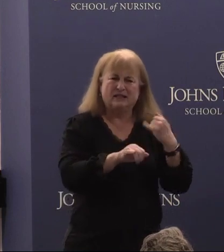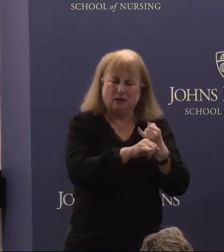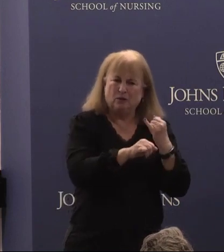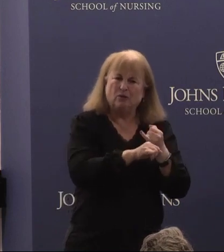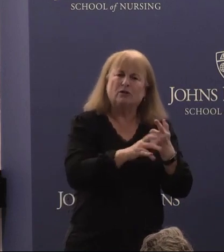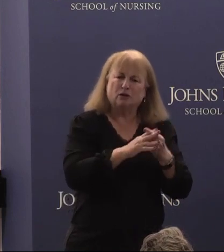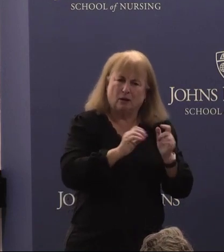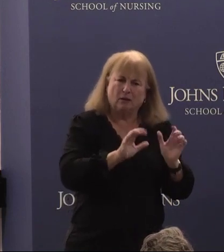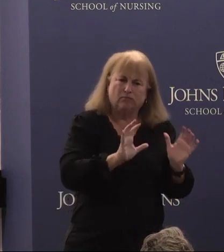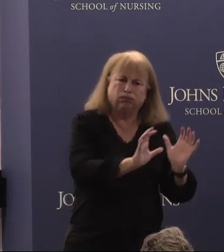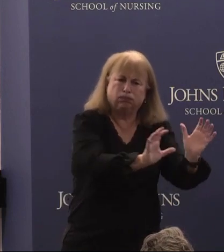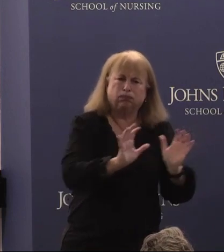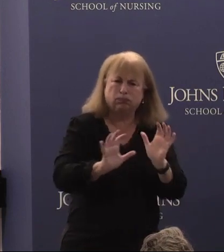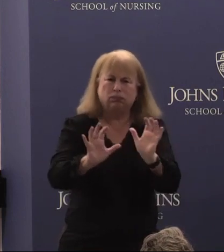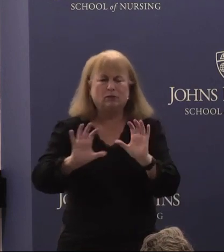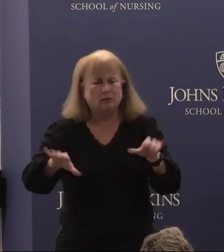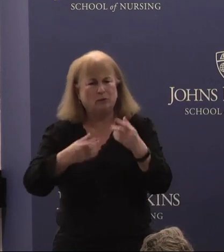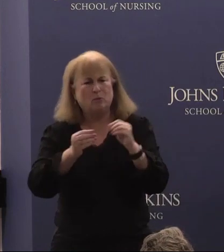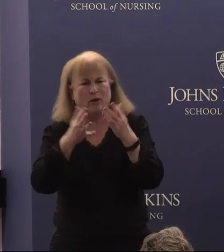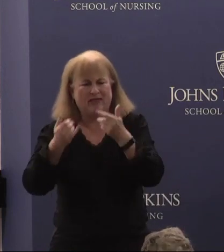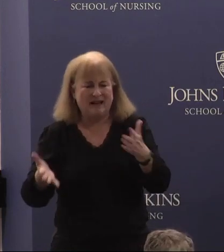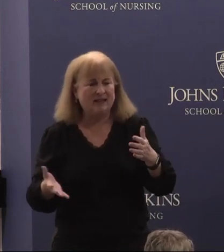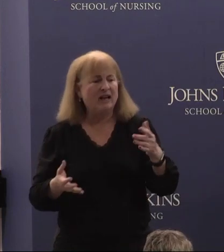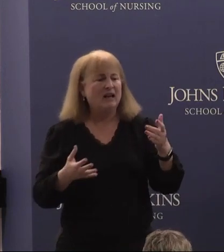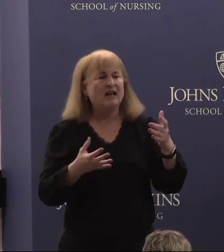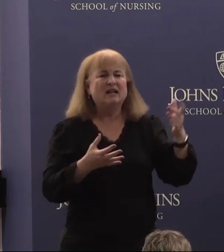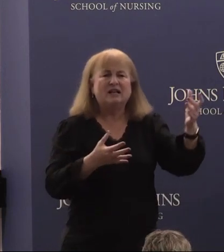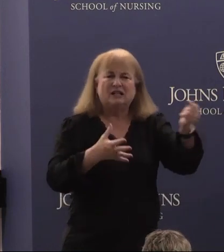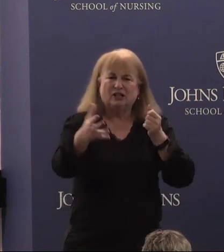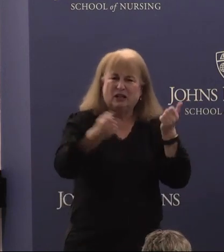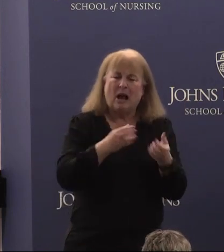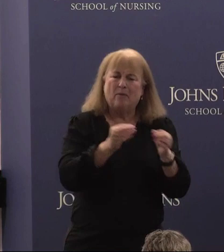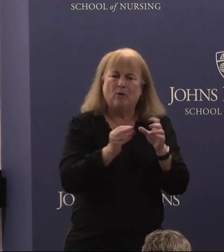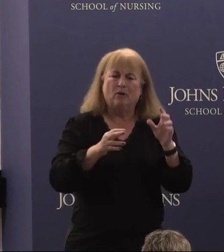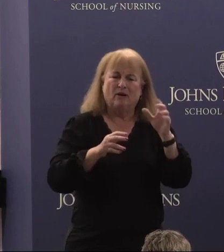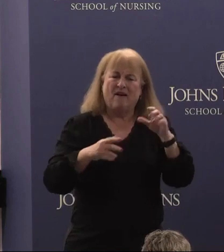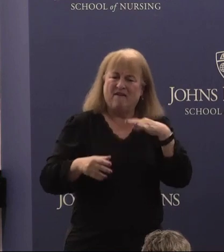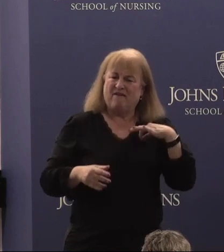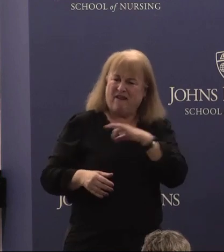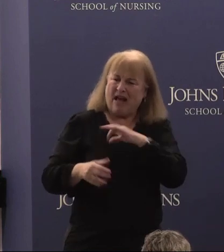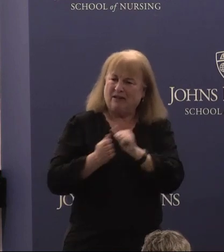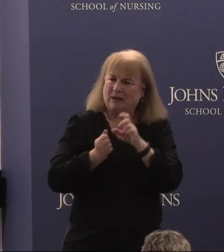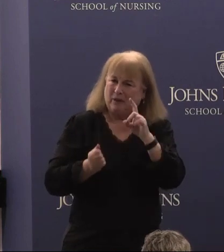efforts to recruit and retain greater numbers of disabled faculty and she has helped advocate for